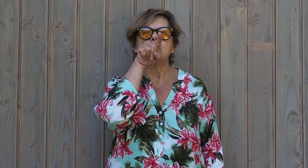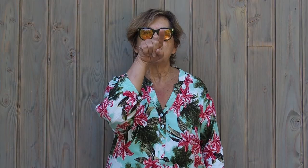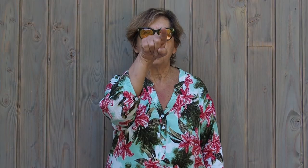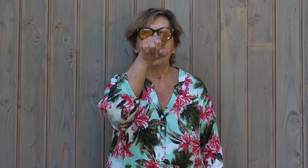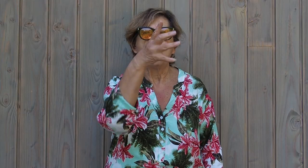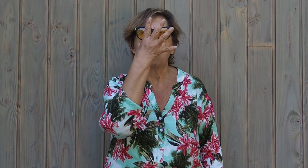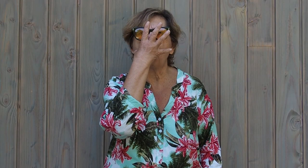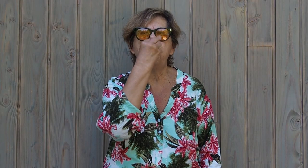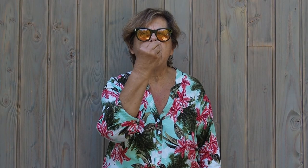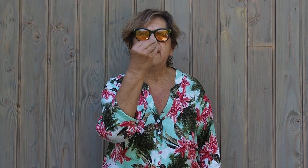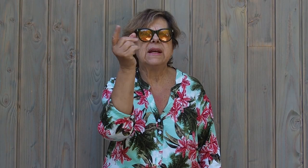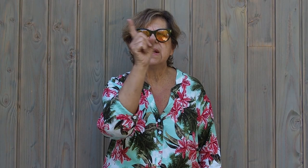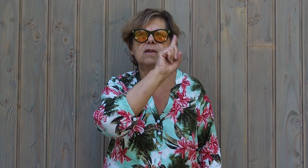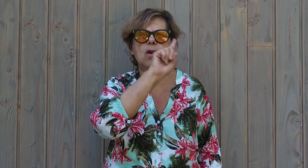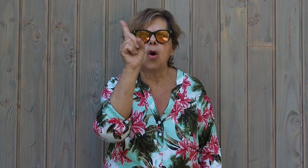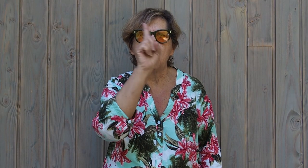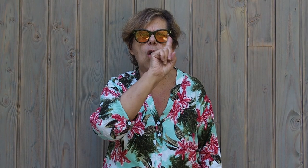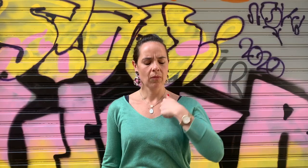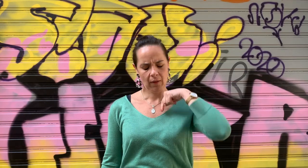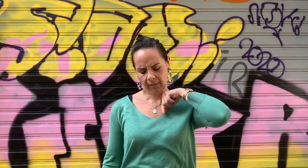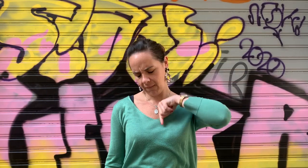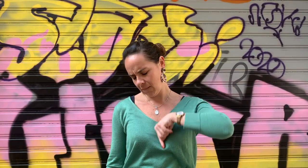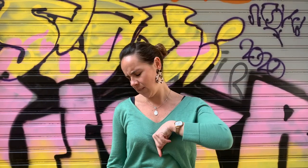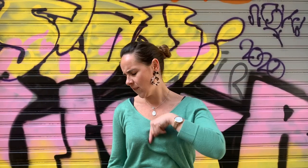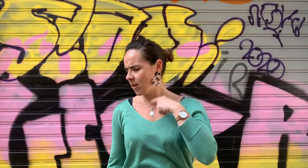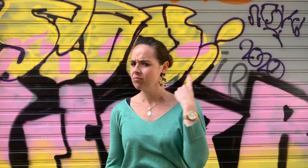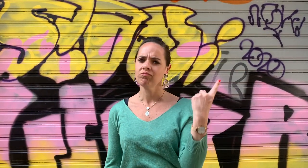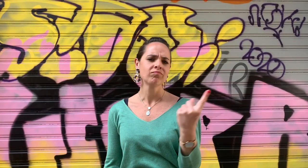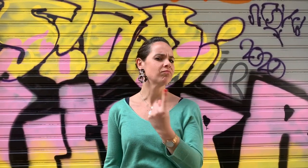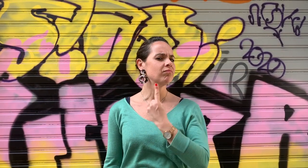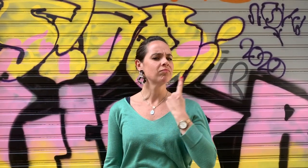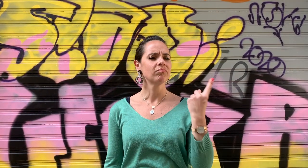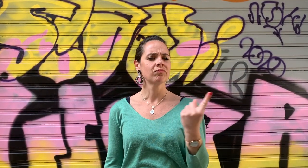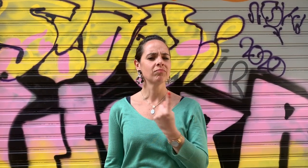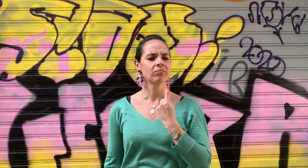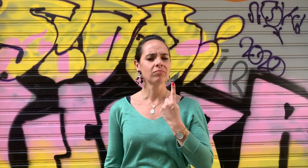I am misunderstood and it makes me lonely